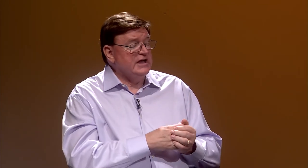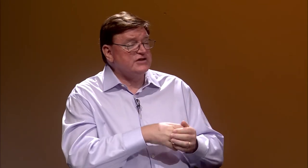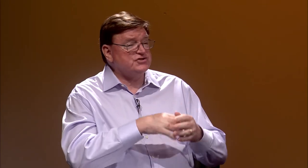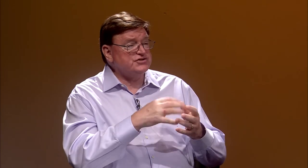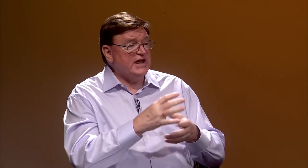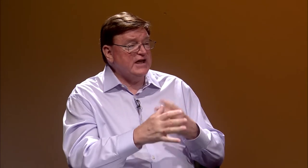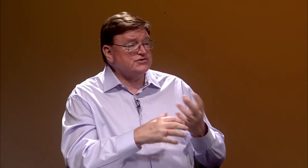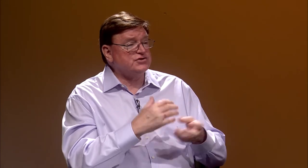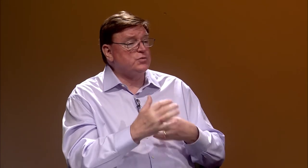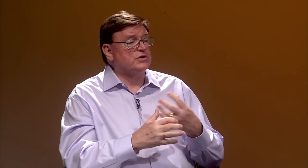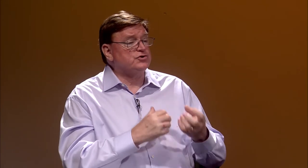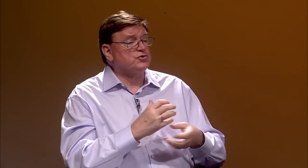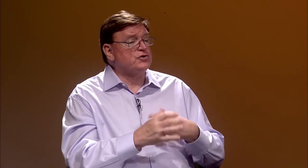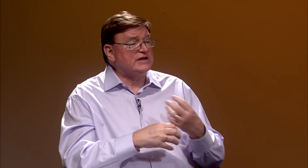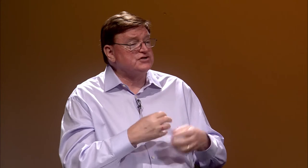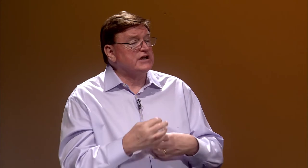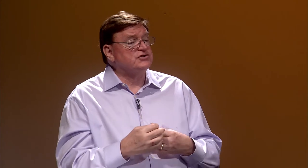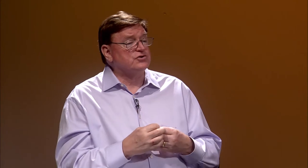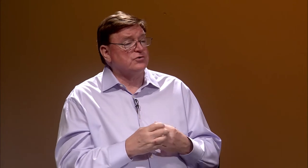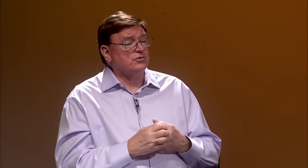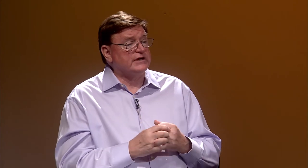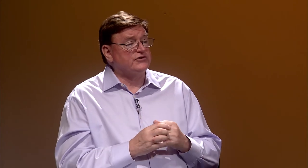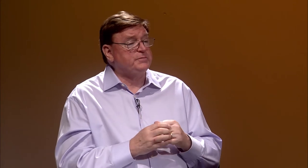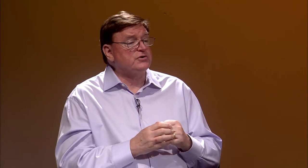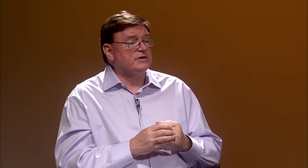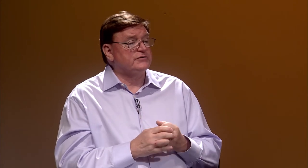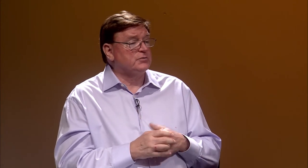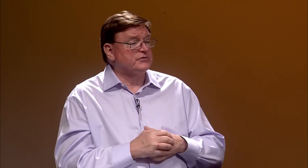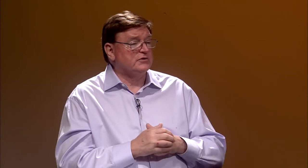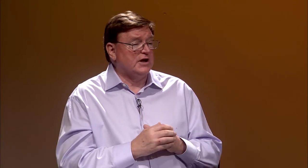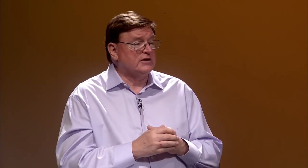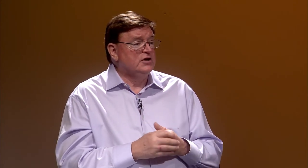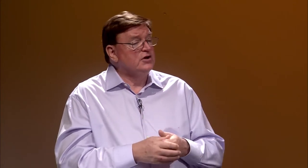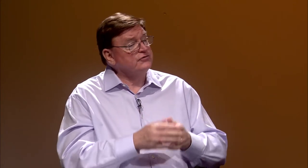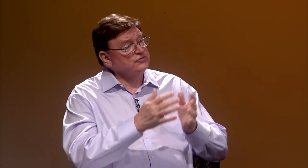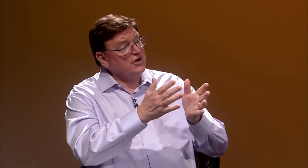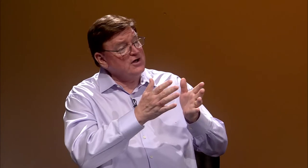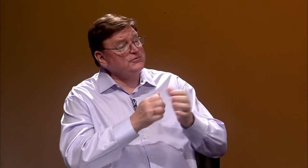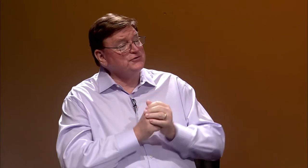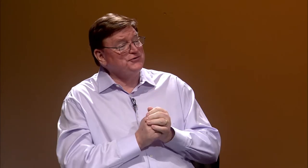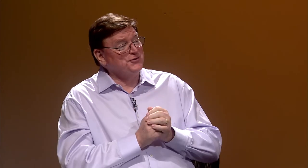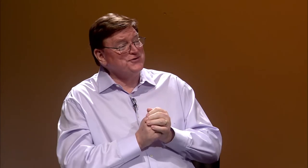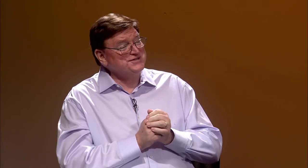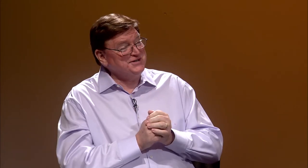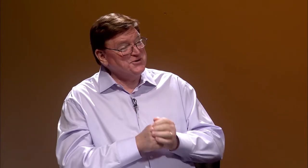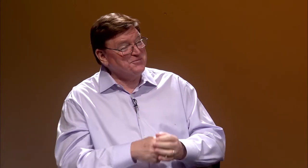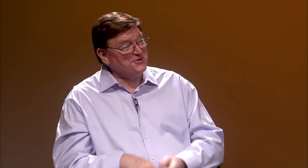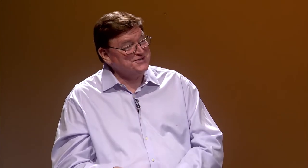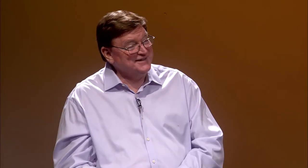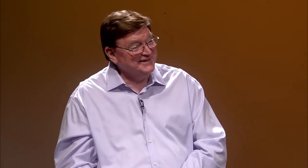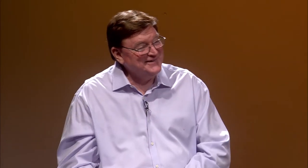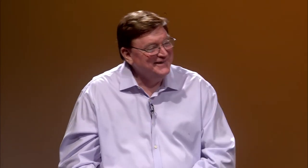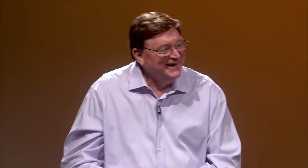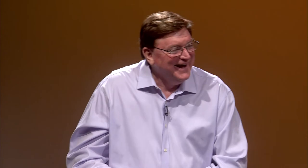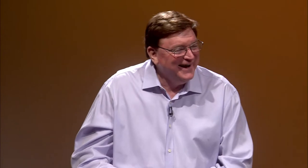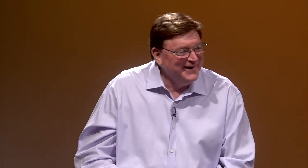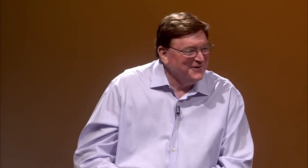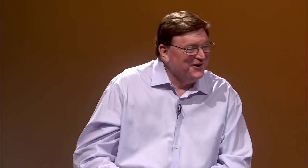is just to ask you what your educational experience was like. Tom, since you're the senior person here,